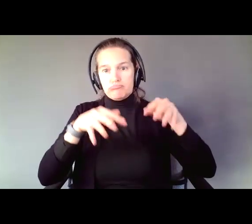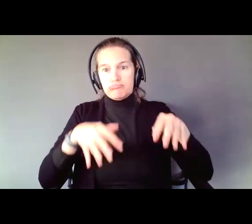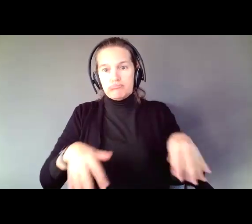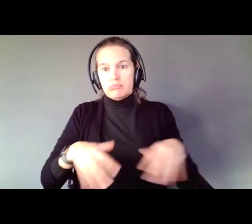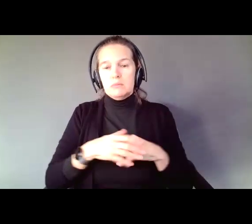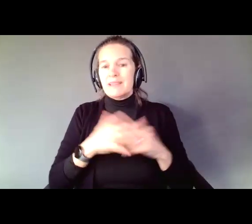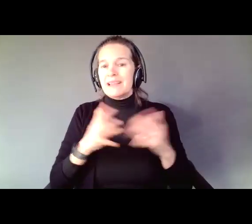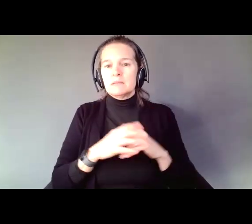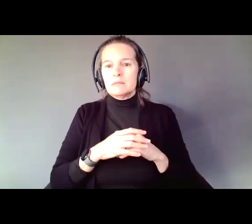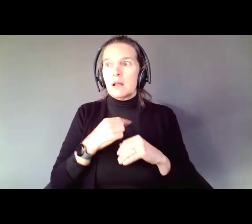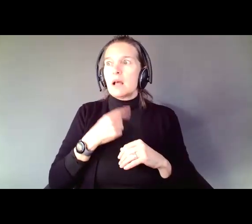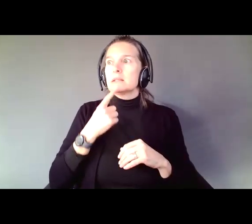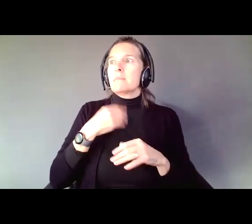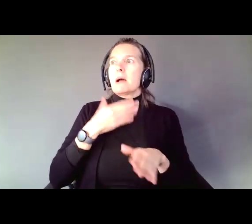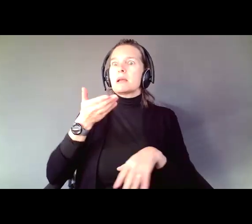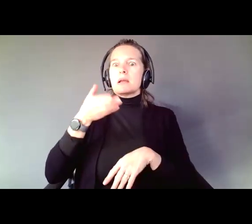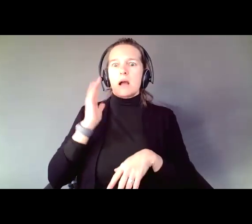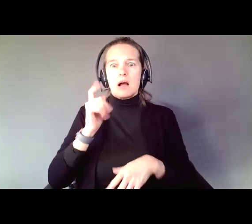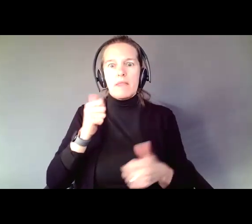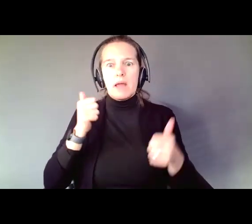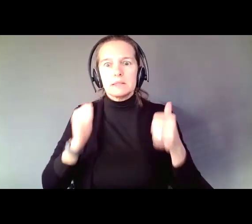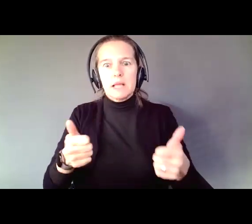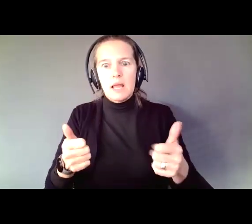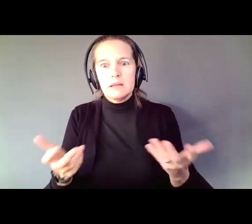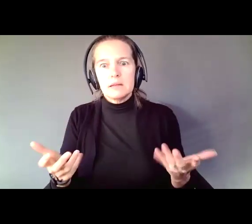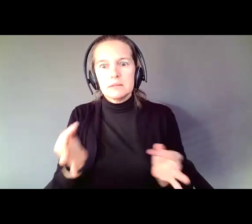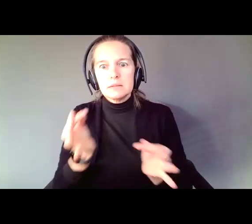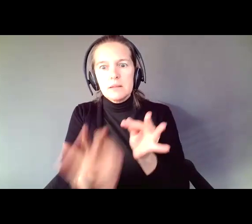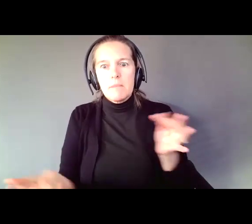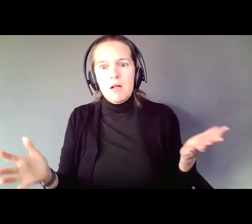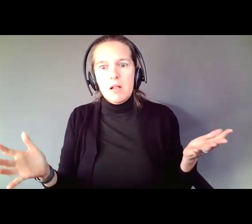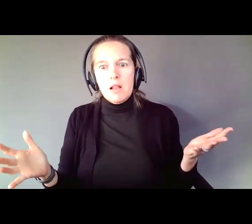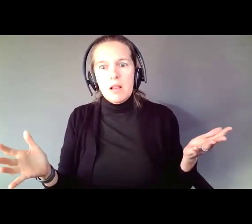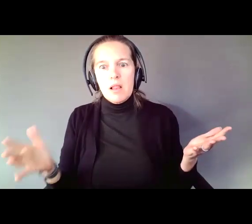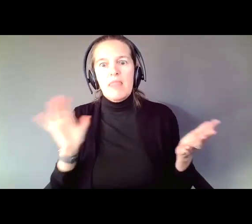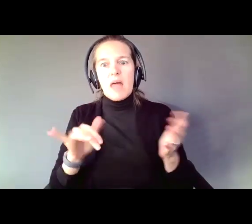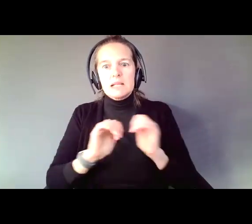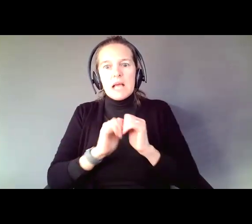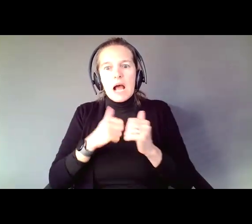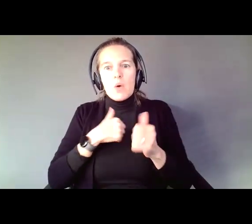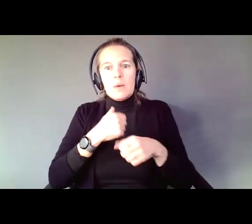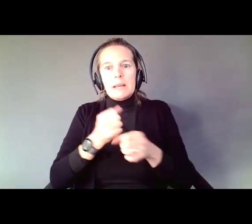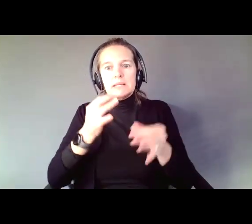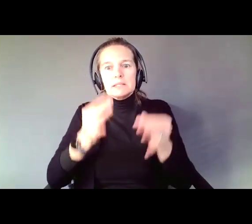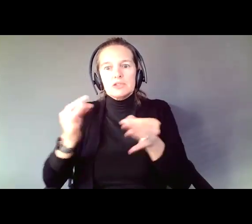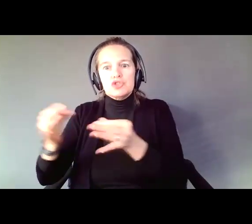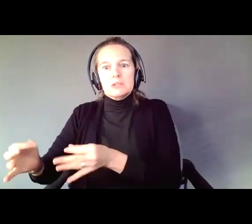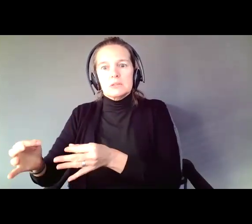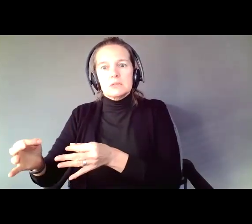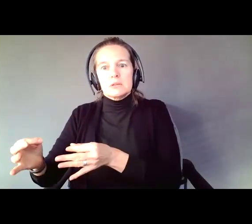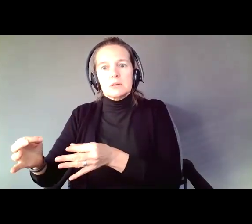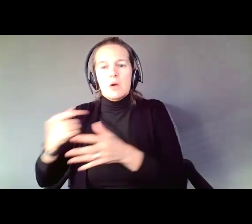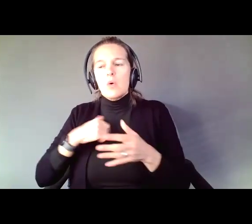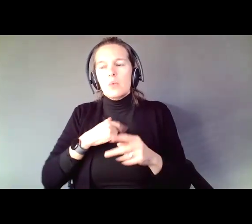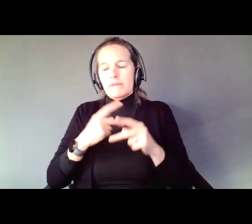I said, my God, it is it. Its as simple as that. That's how we make decisions. We figure out what we need to do, who can help us